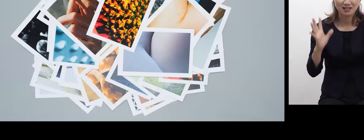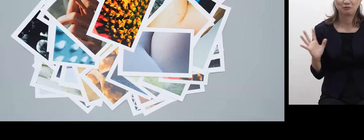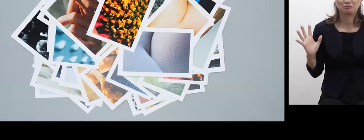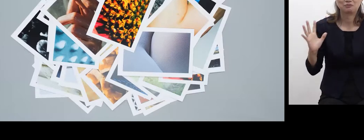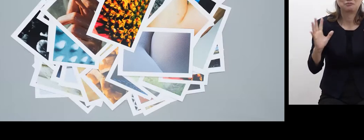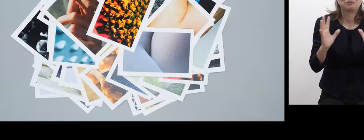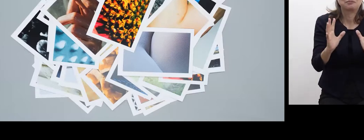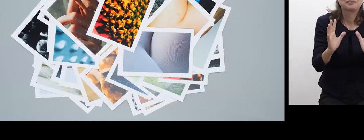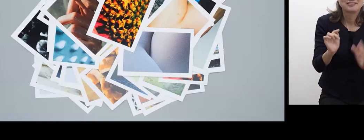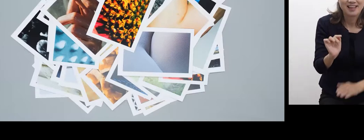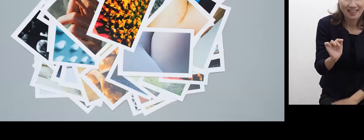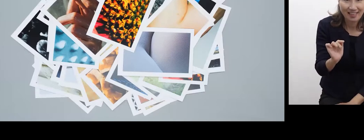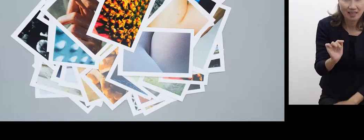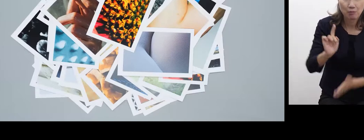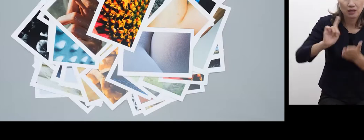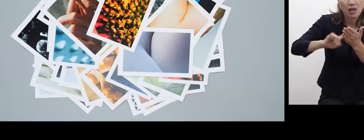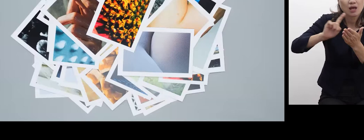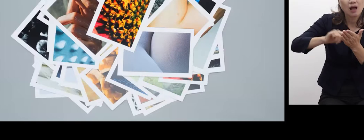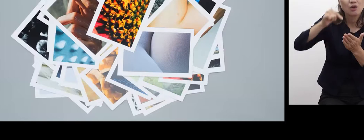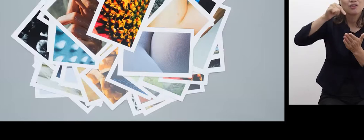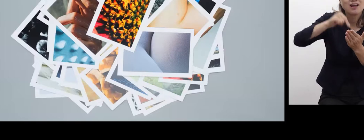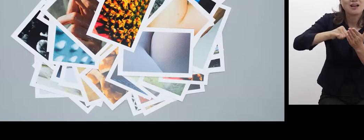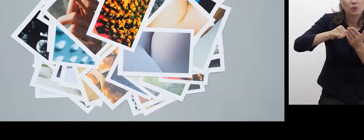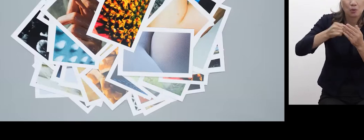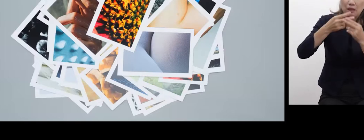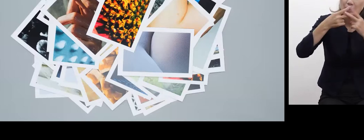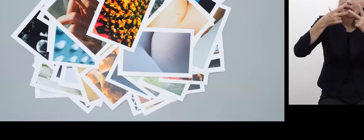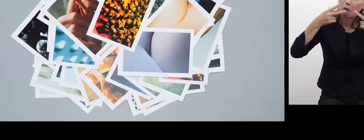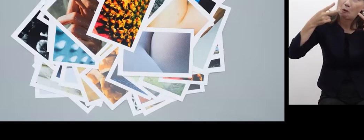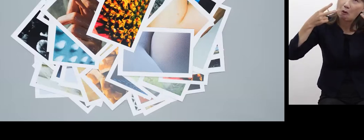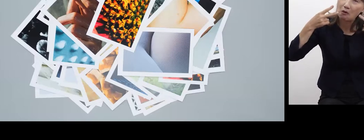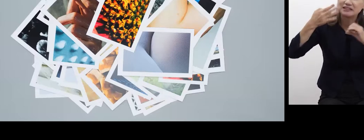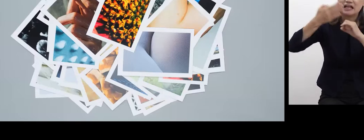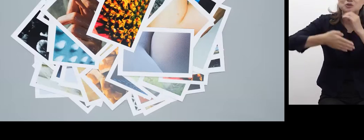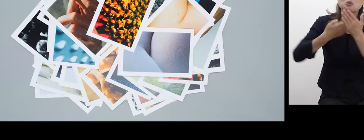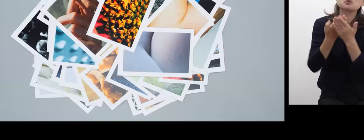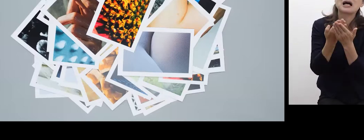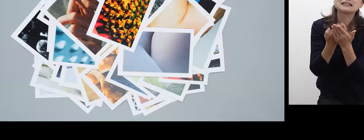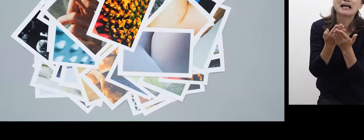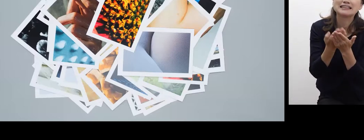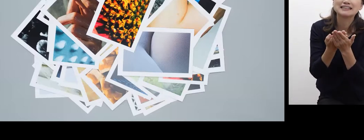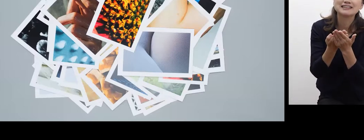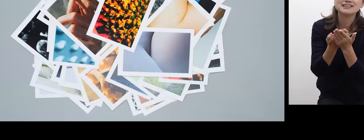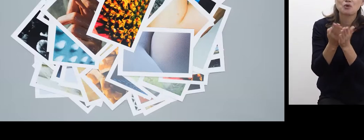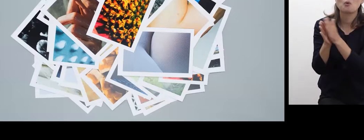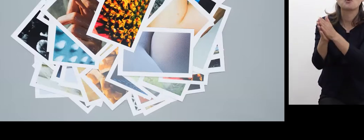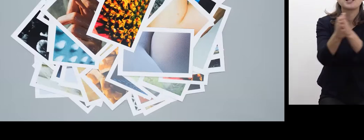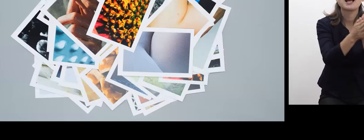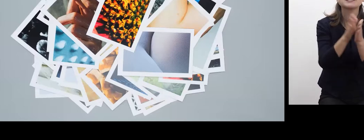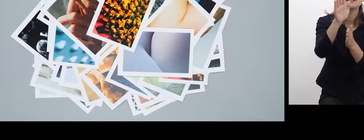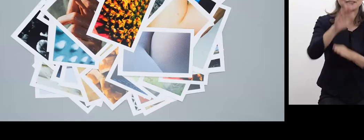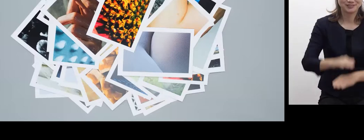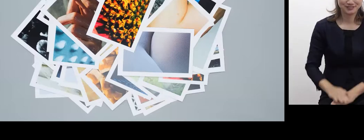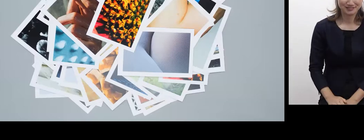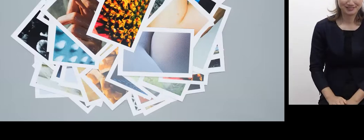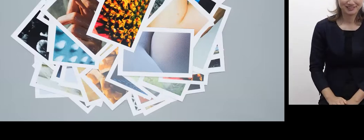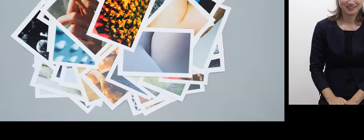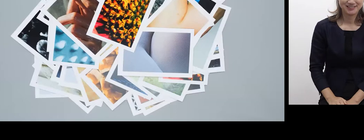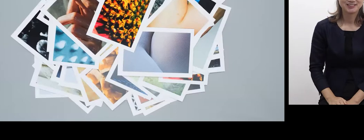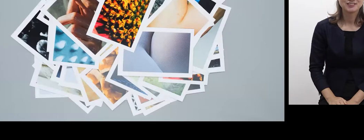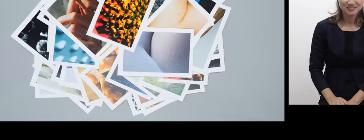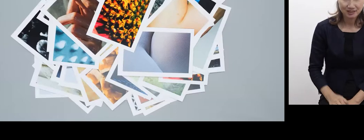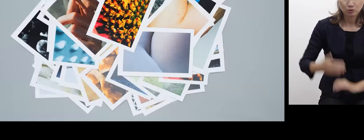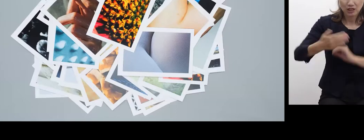to send a photo which they think is erotic from their camera roll.